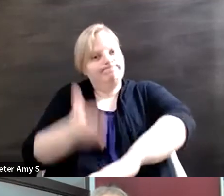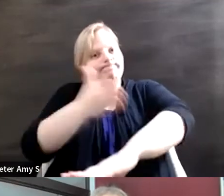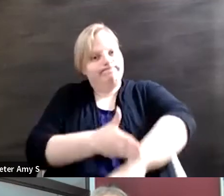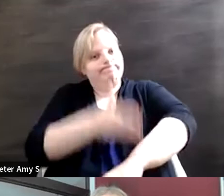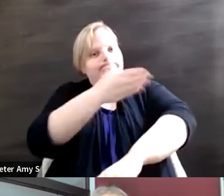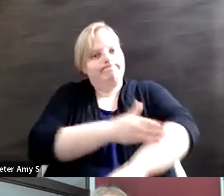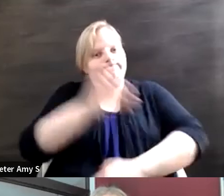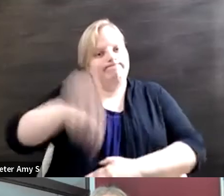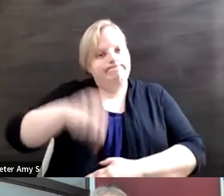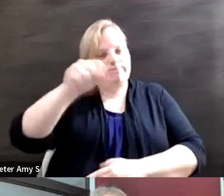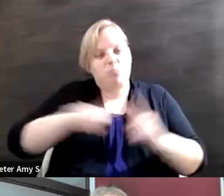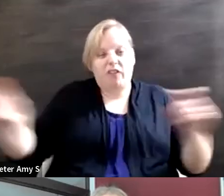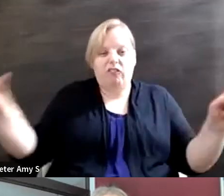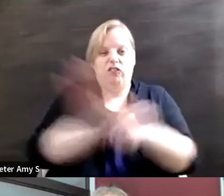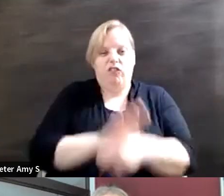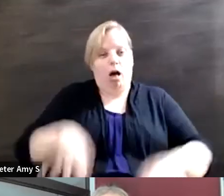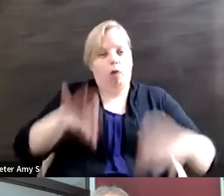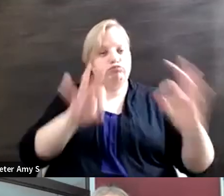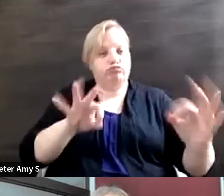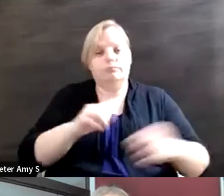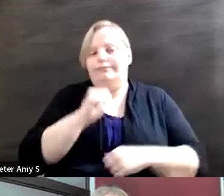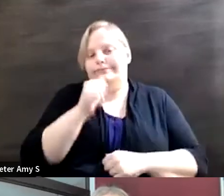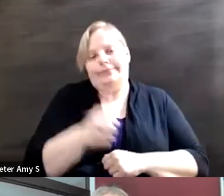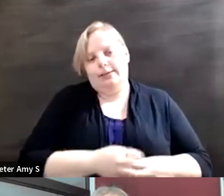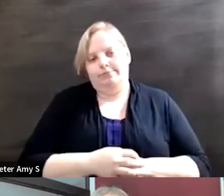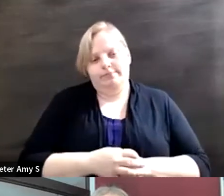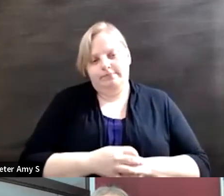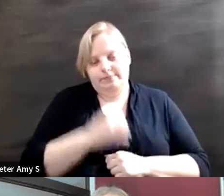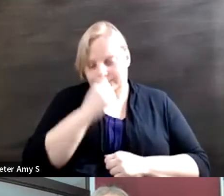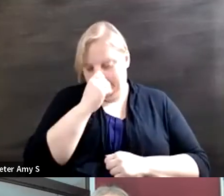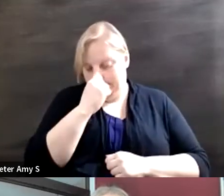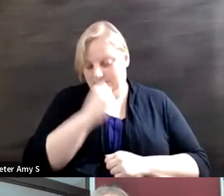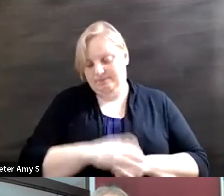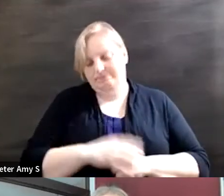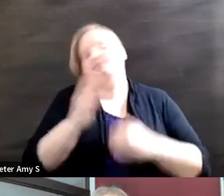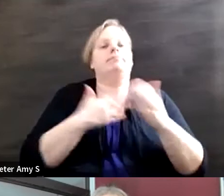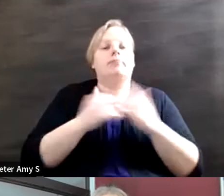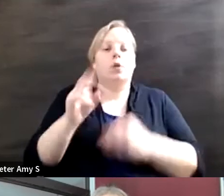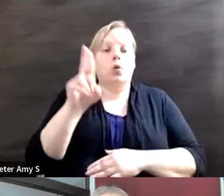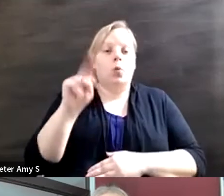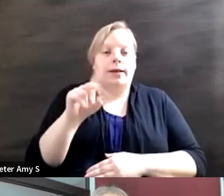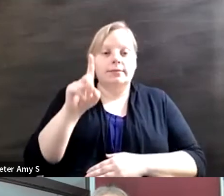never quite get it right whether it's looking at the UN document and I've been thinking a